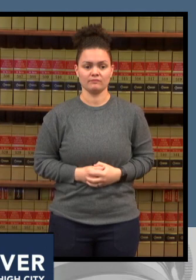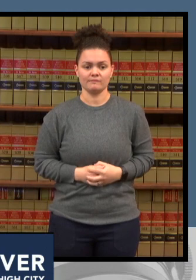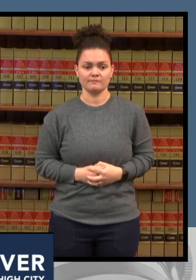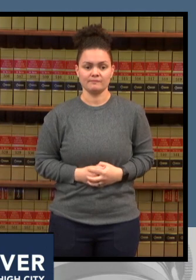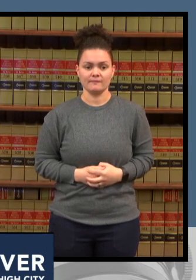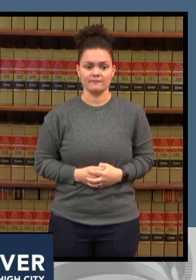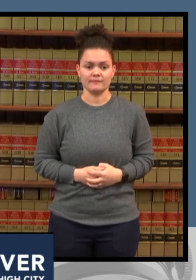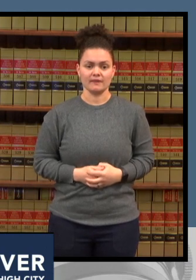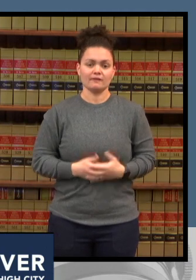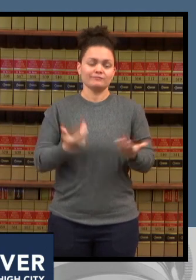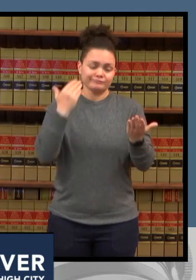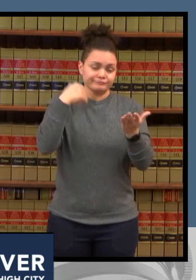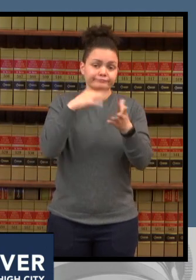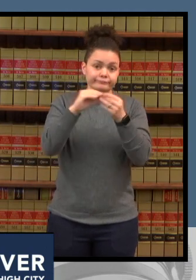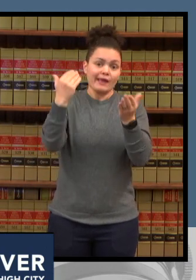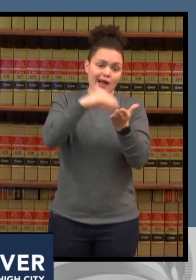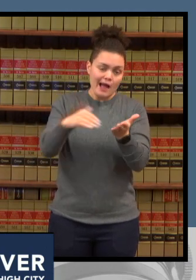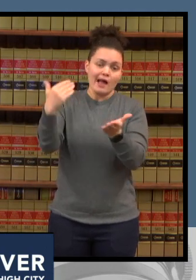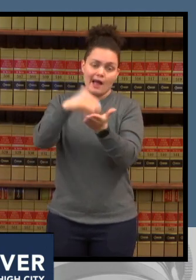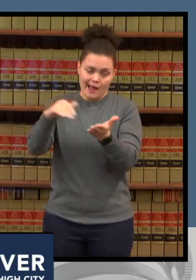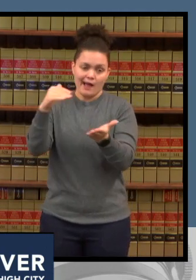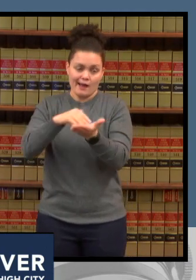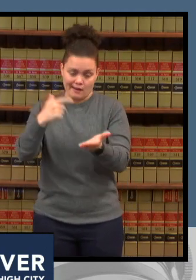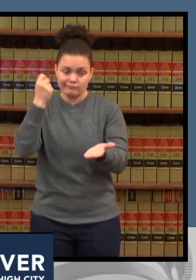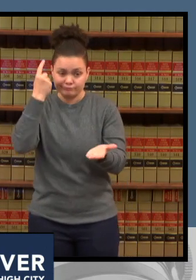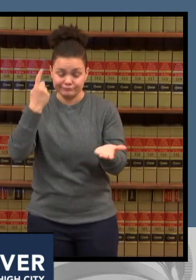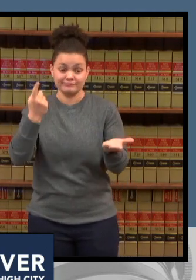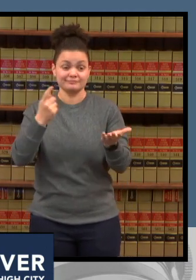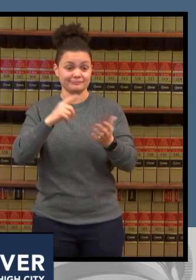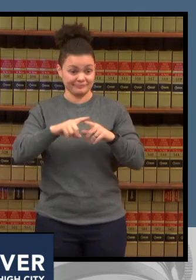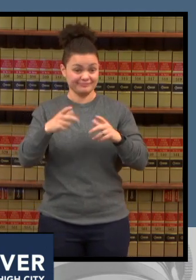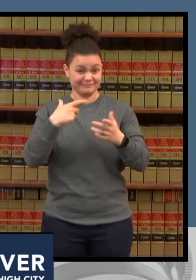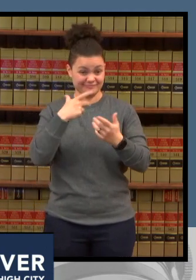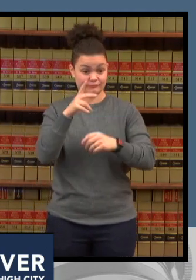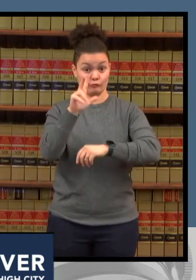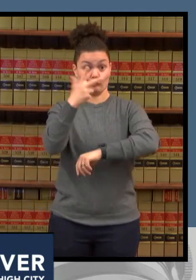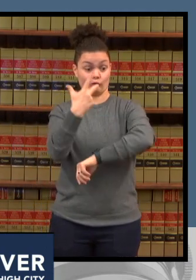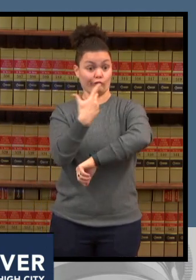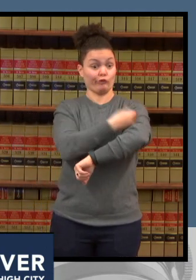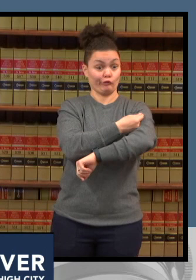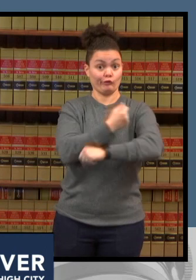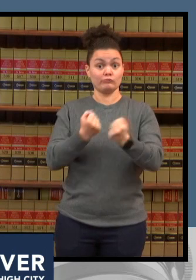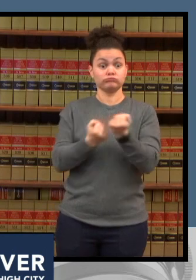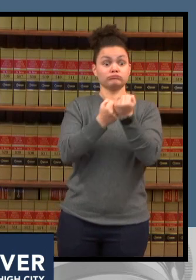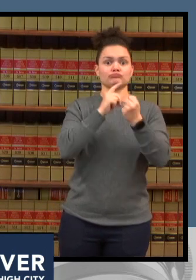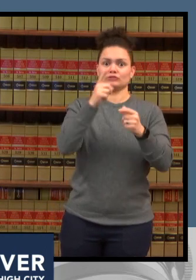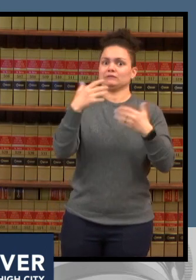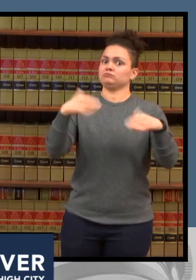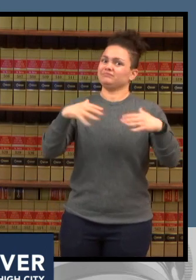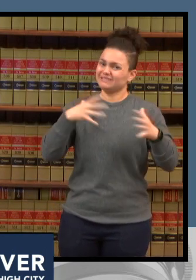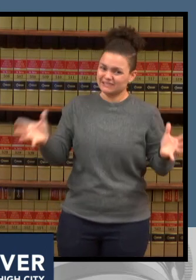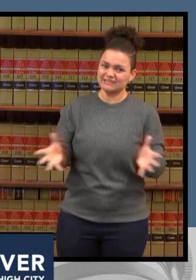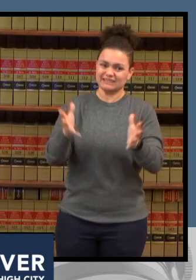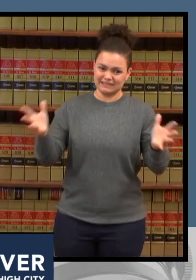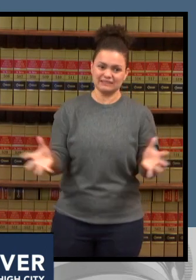so critically important and so simple get boosted as soon as you are you qualify to be boosted yeah